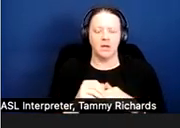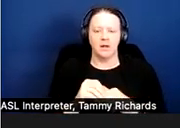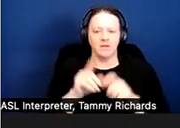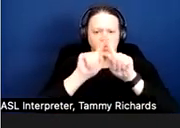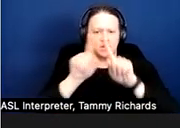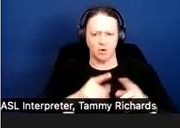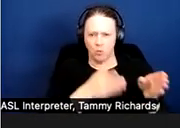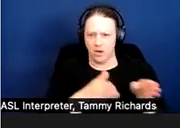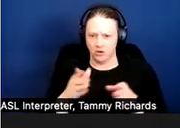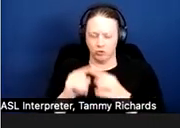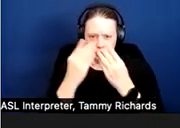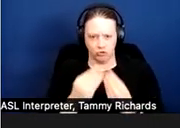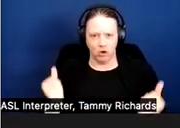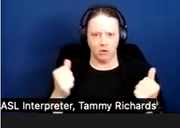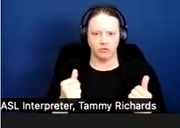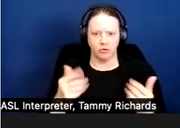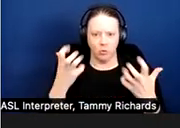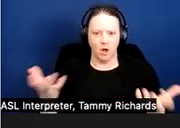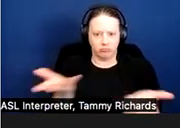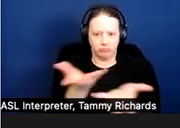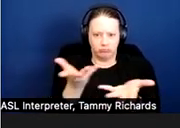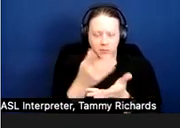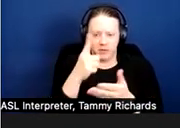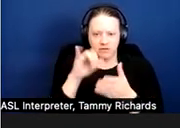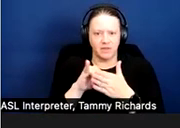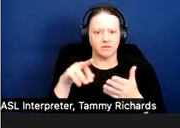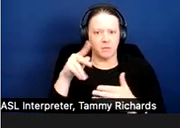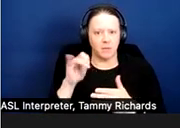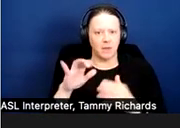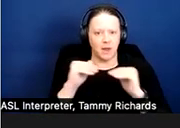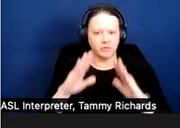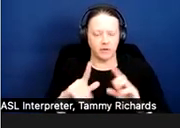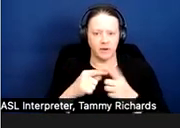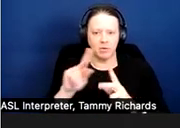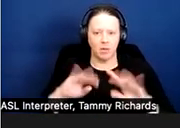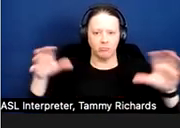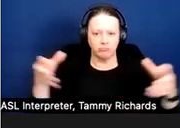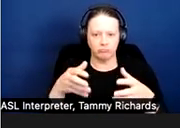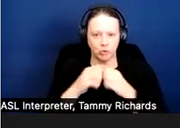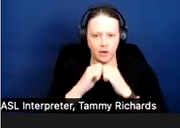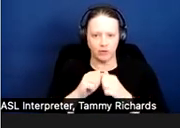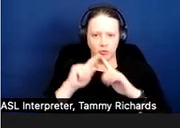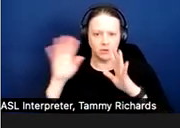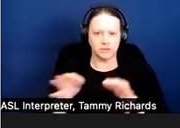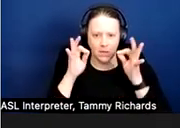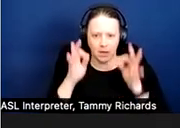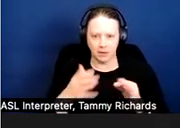be resolved, and you want to have people coming together to determine what the best solution is.